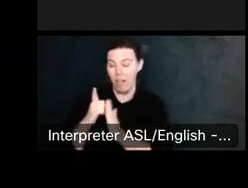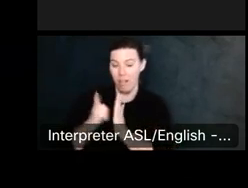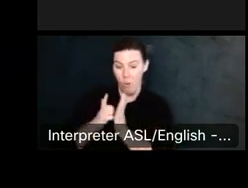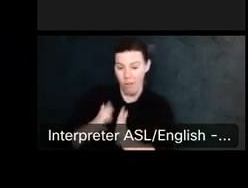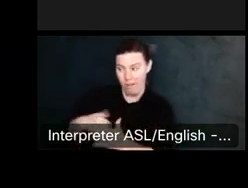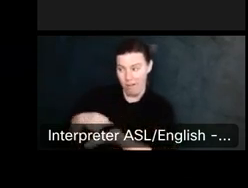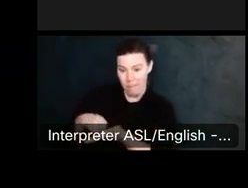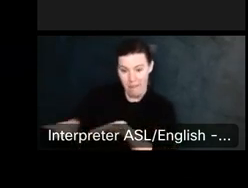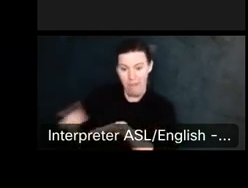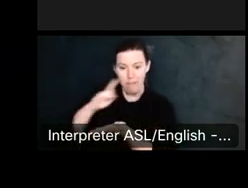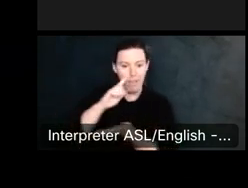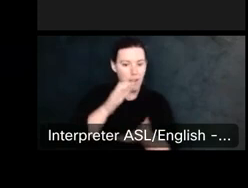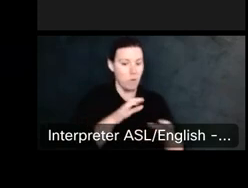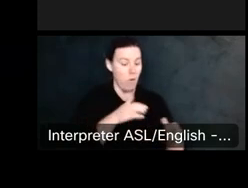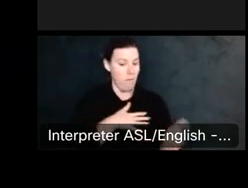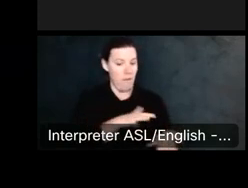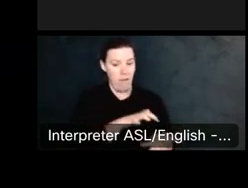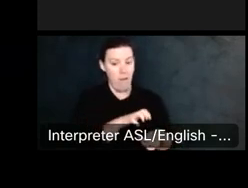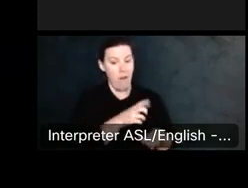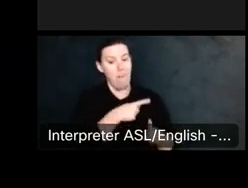Consequences for people who will fully in French.